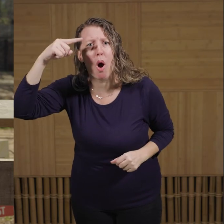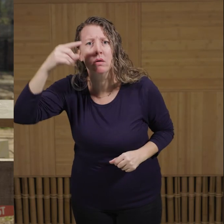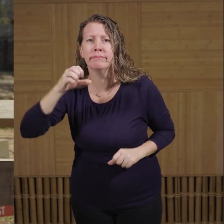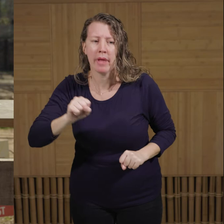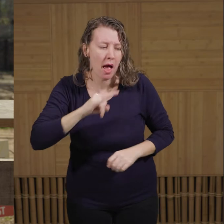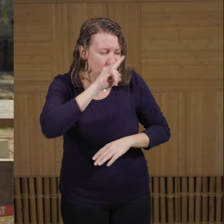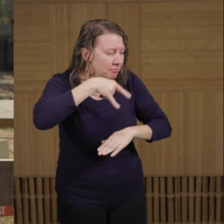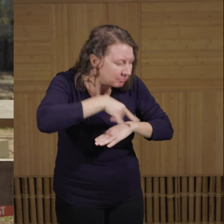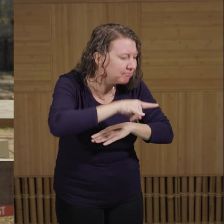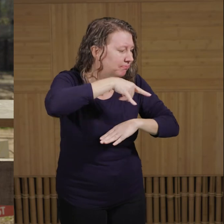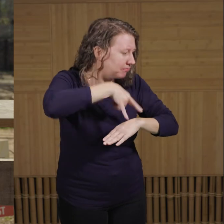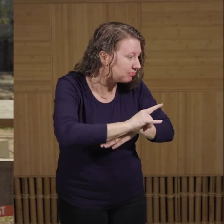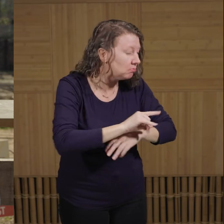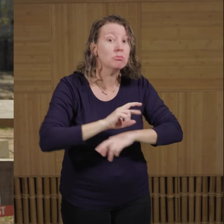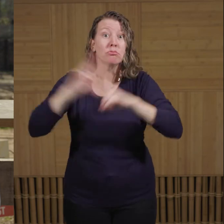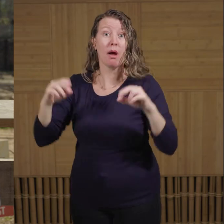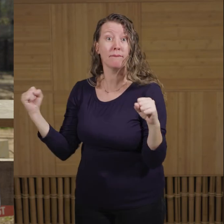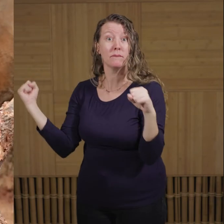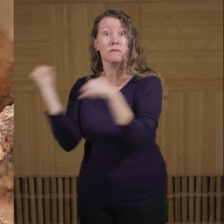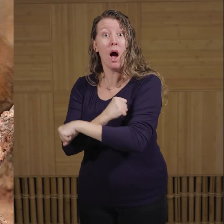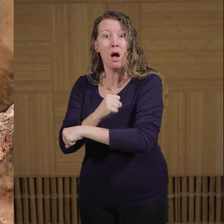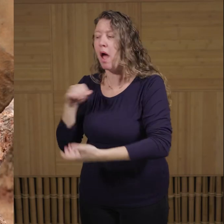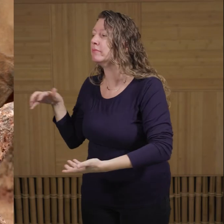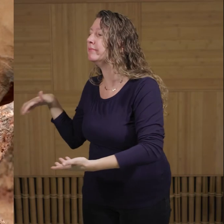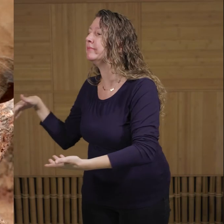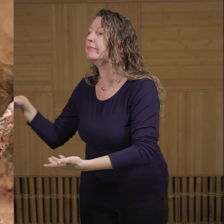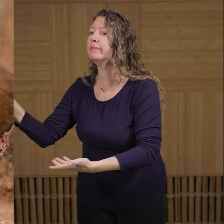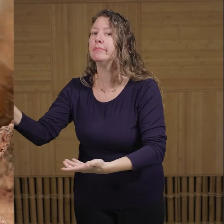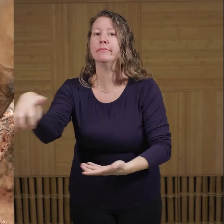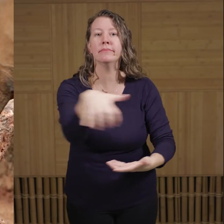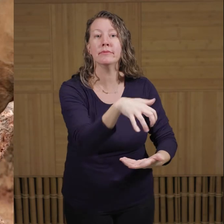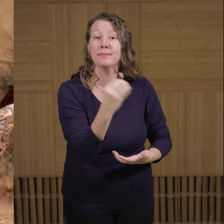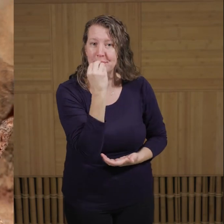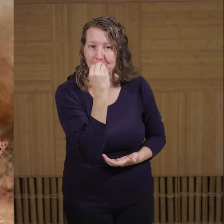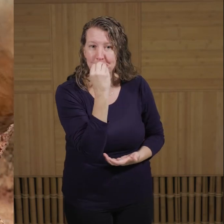Now these smooth, curved tusks are used for digging, defense, and they're also able